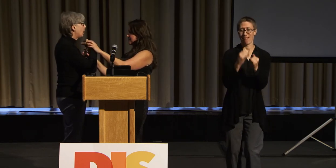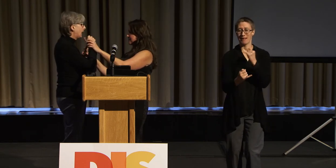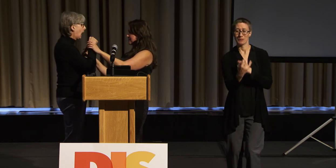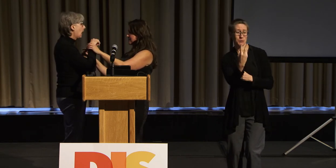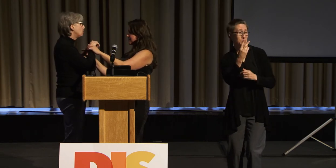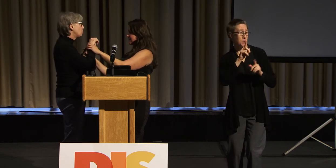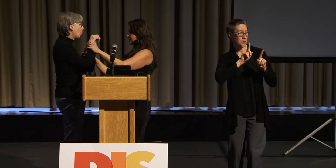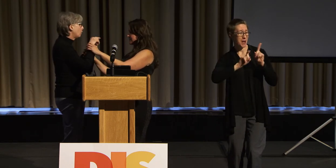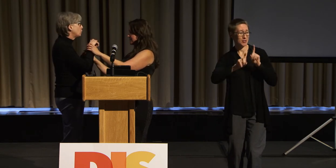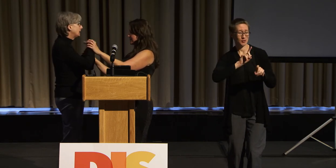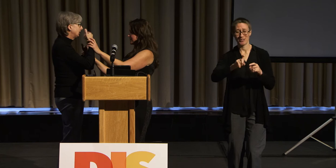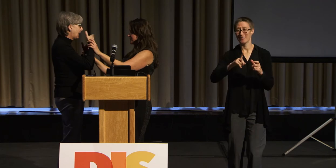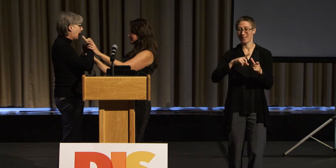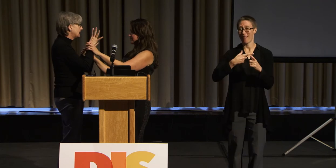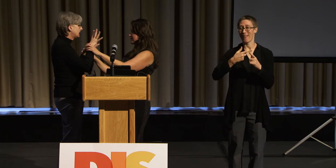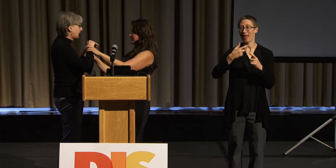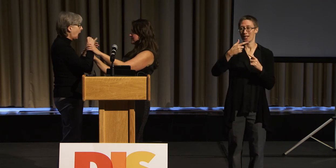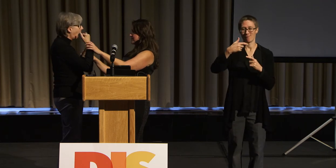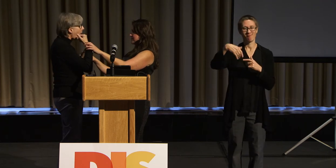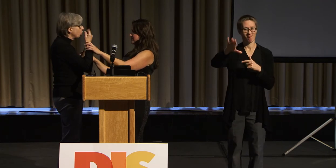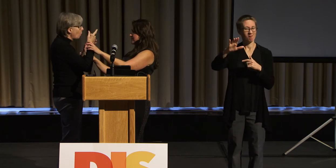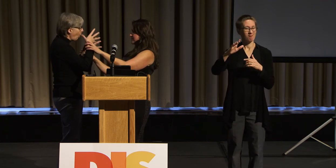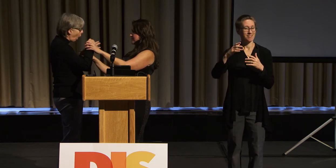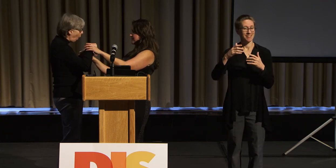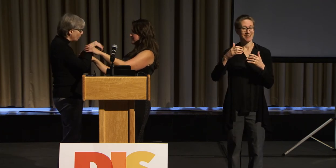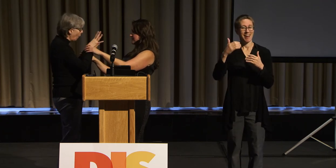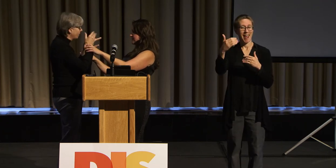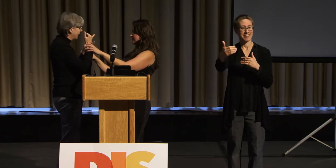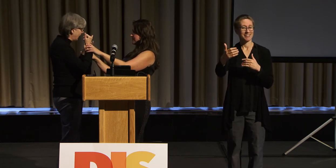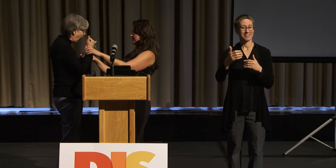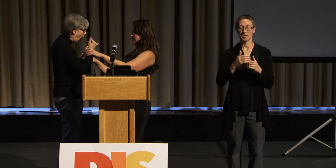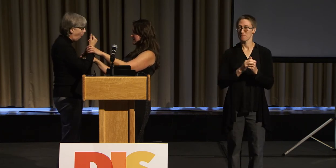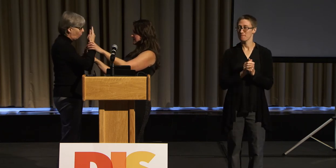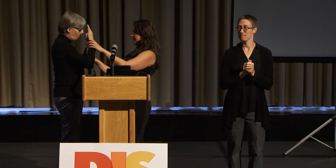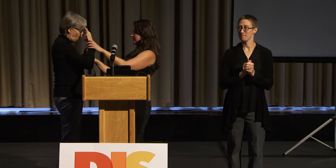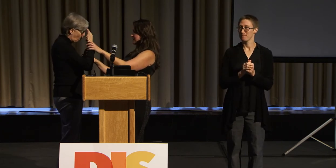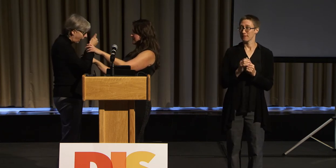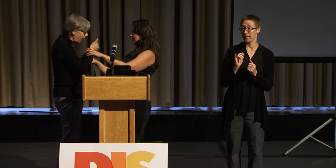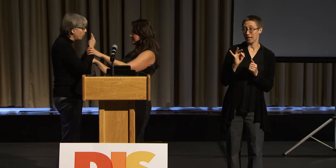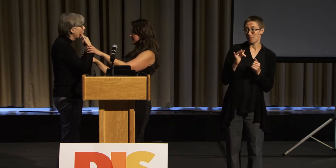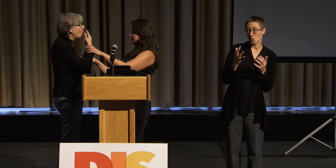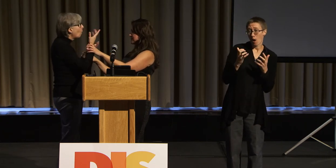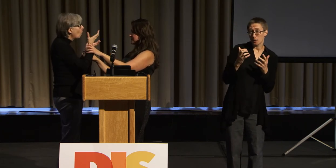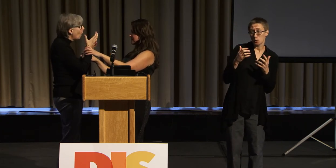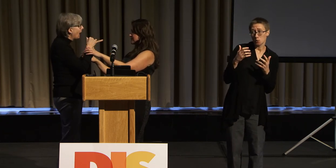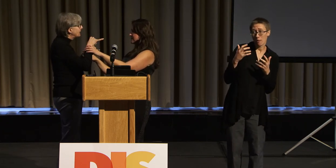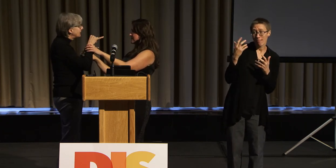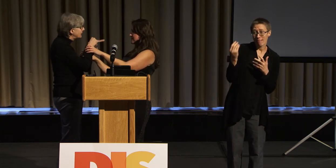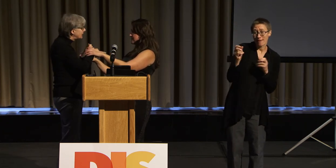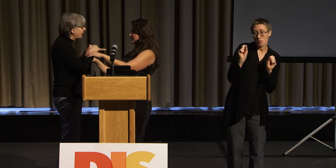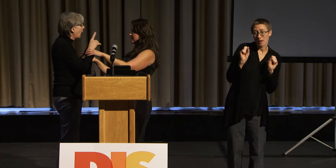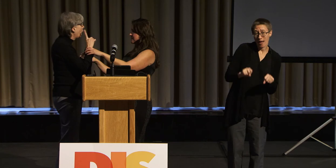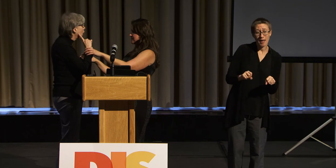So if you want to go to another session, please feel free to leave. Those of you who want to hear the responses to the last two